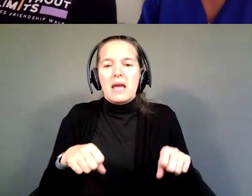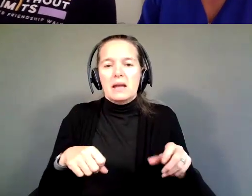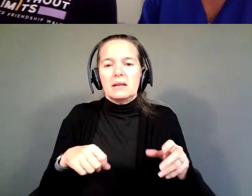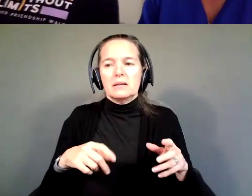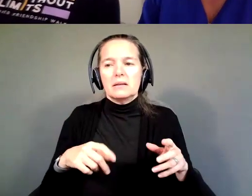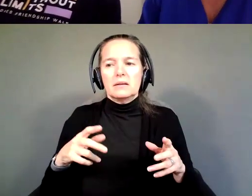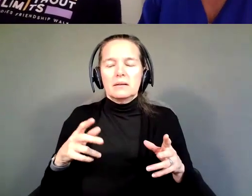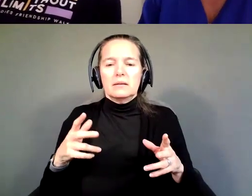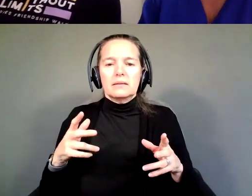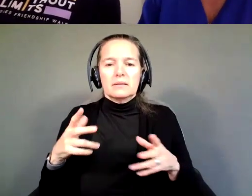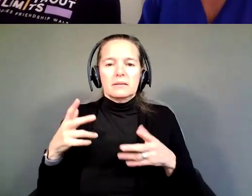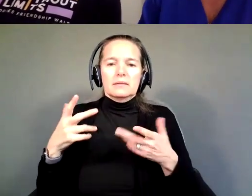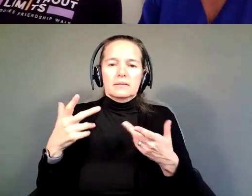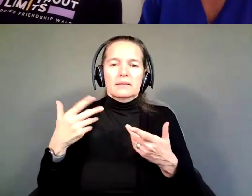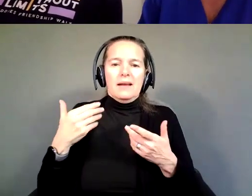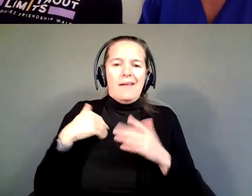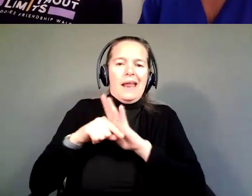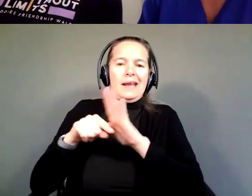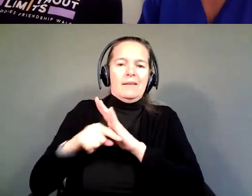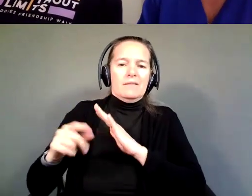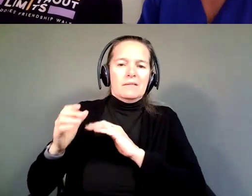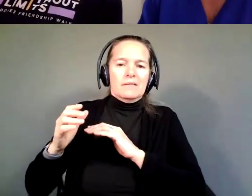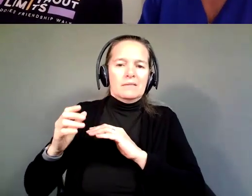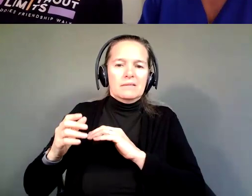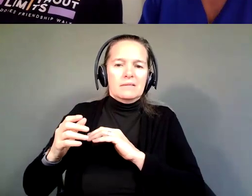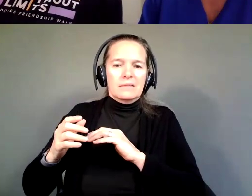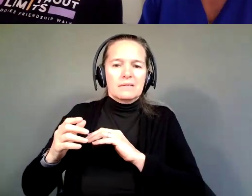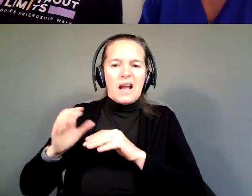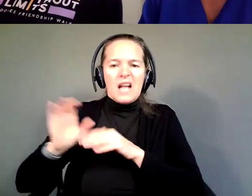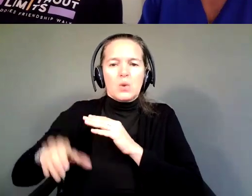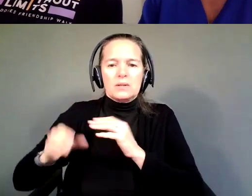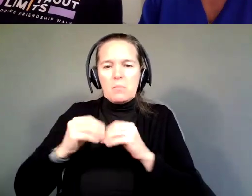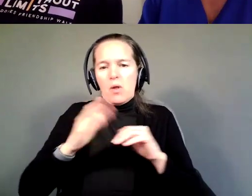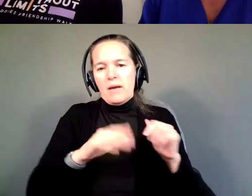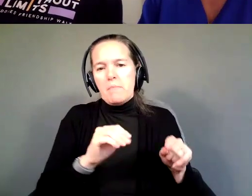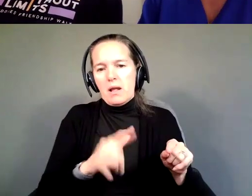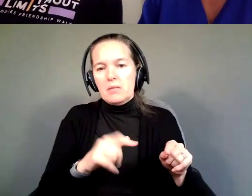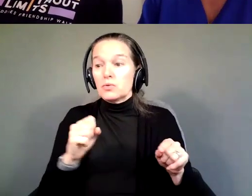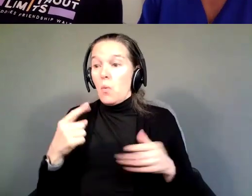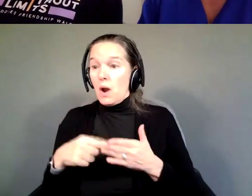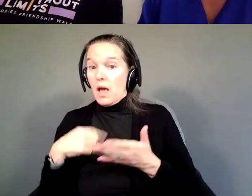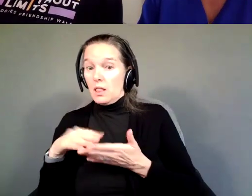And as I learn from people, I can teach Michael, and then we'll set him up for, you know, bigger